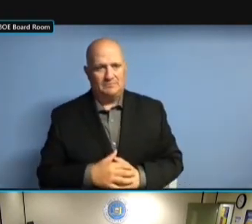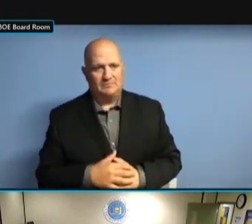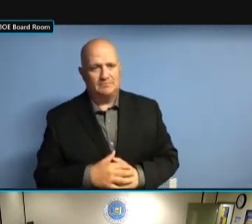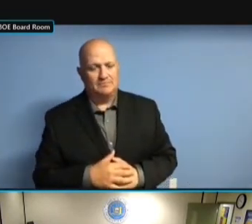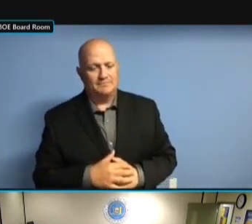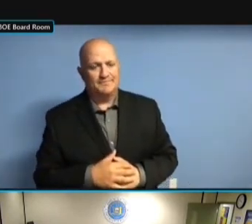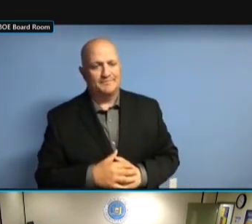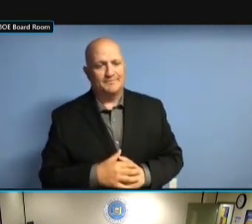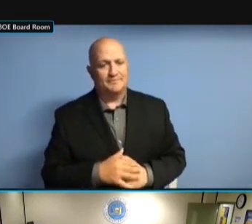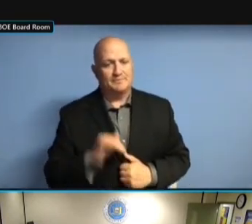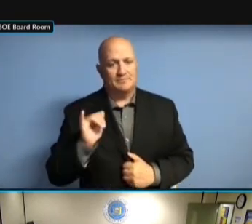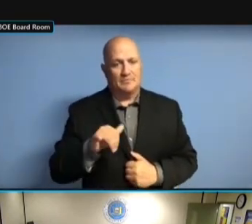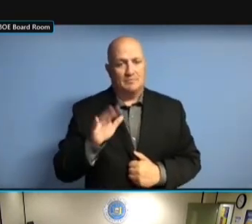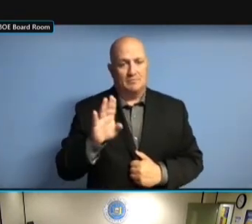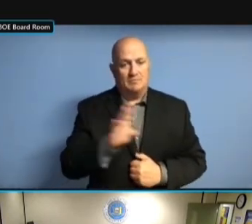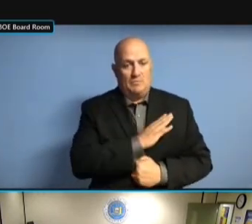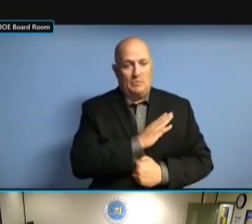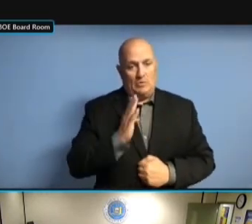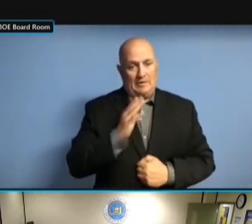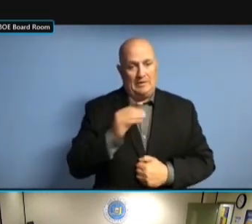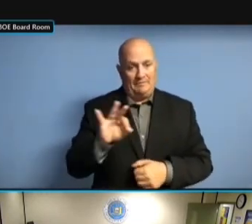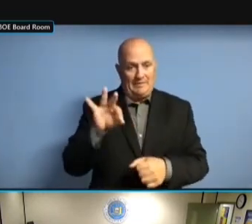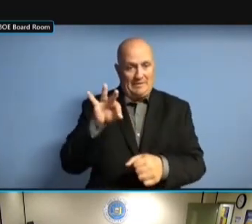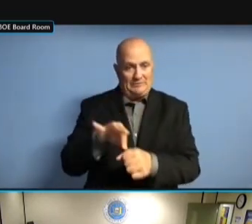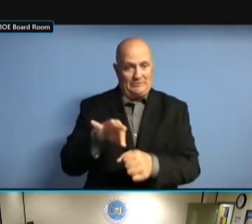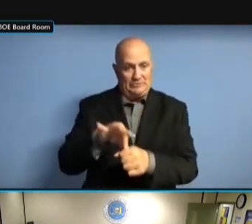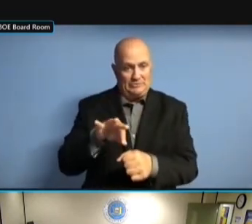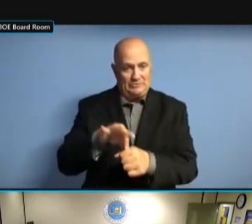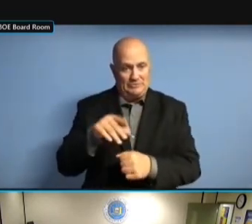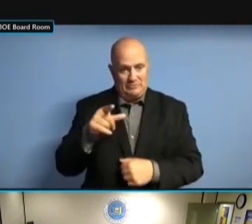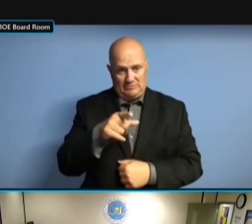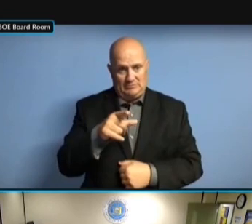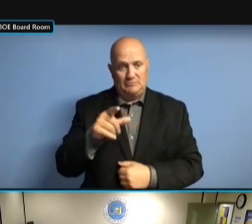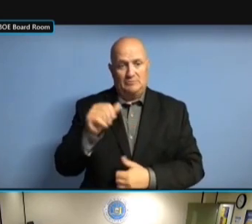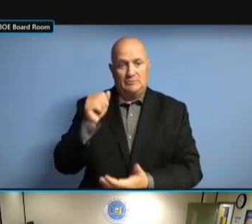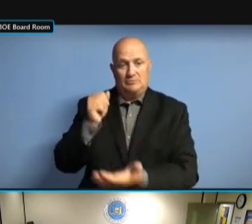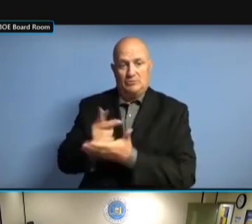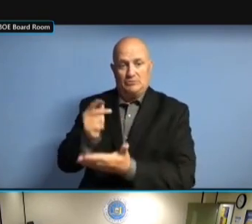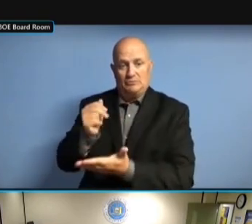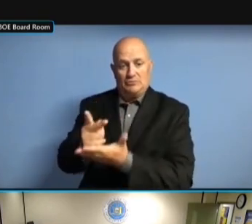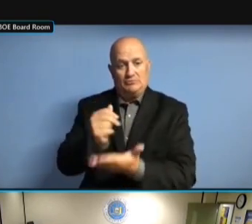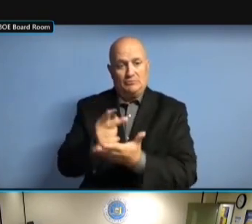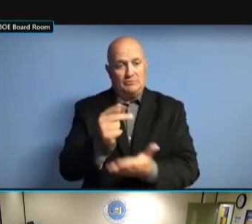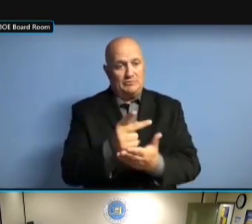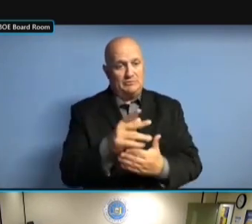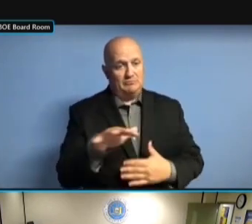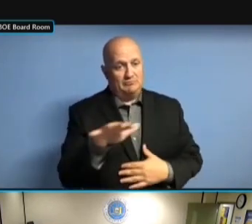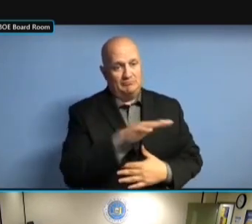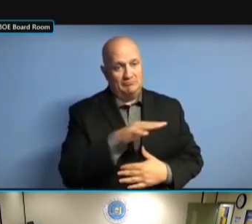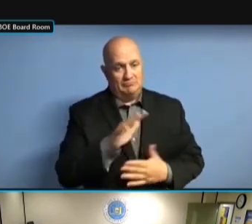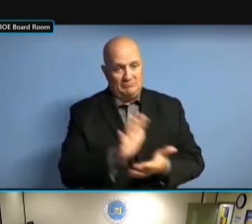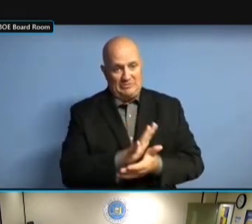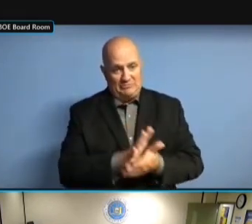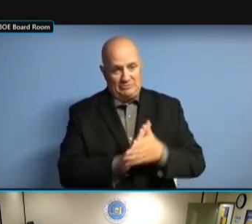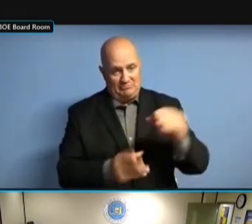VOTER REGISTRATION SYSTEM BEFORE IT CAN DATABASE. IT CAN DATABASE. IT CAN DATABASE. THAT IT CAN DATABASE. THAT REGULATION IT CAN DATABASE. THAT REGULATION WAS IT CAN DATABASE. THAT REGULATION WAS PUT IT CAN DATABASE. THAT REGULATION WAS PUT IN